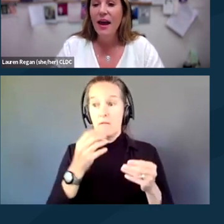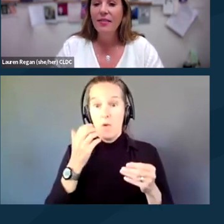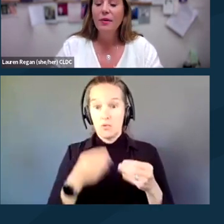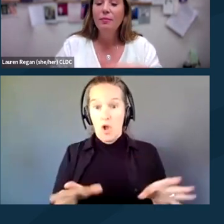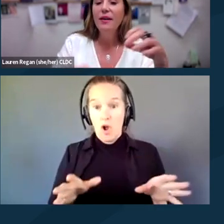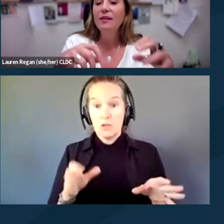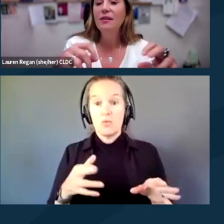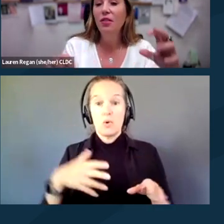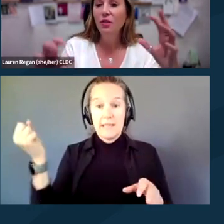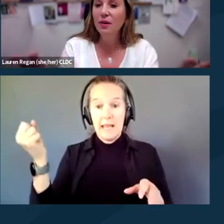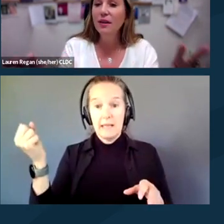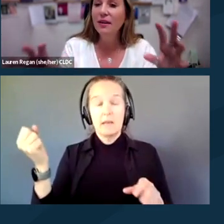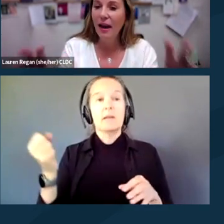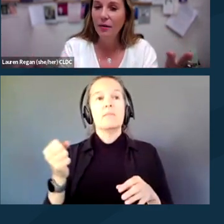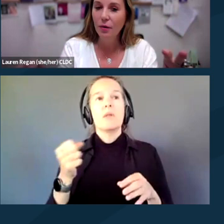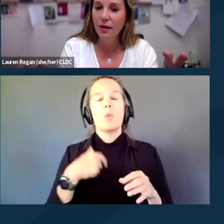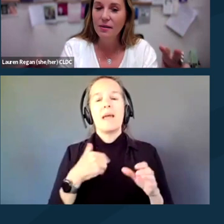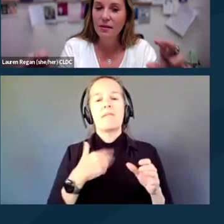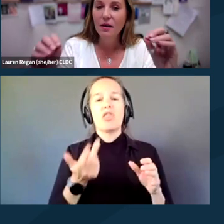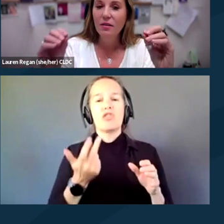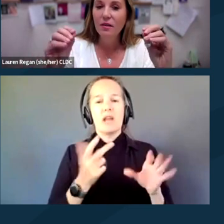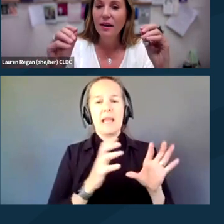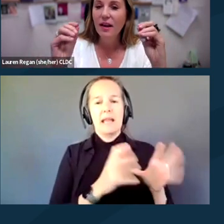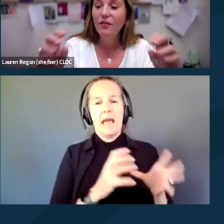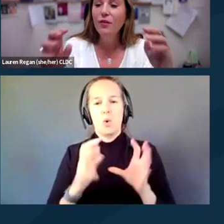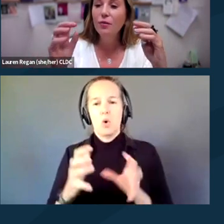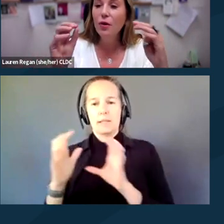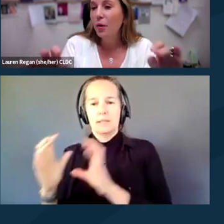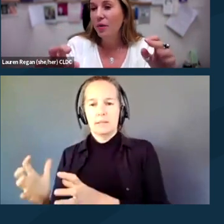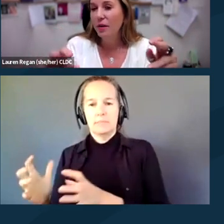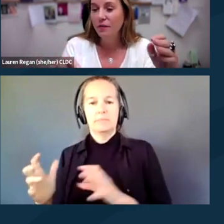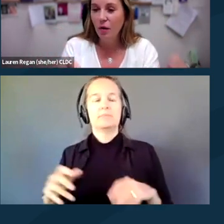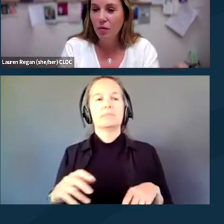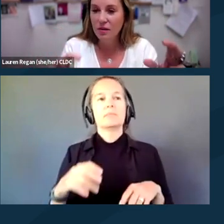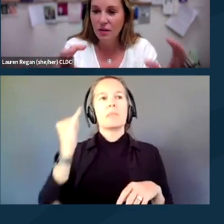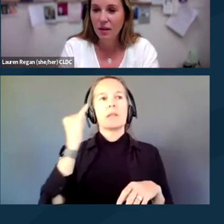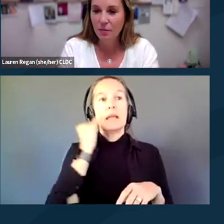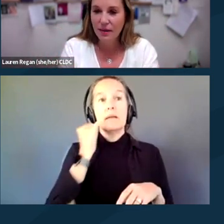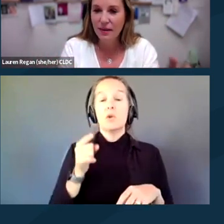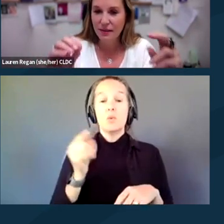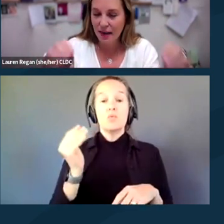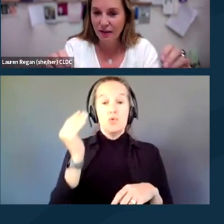And then we break it into three categories. If you know that your phone is gonna be taken